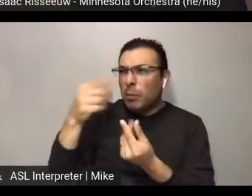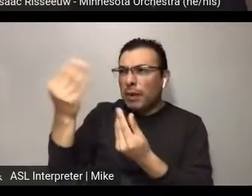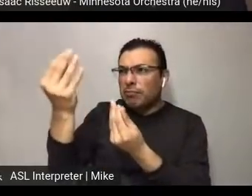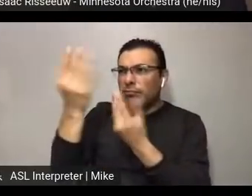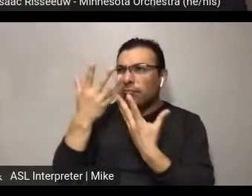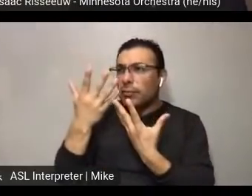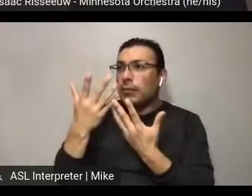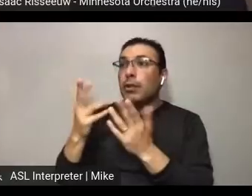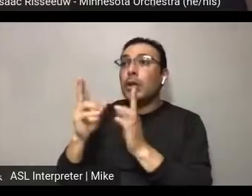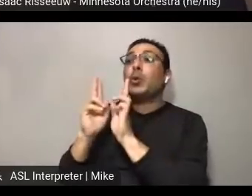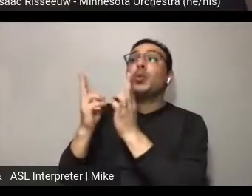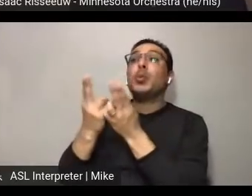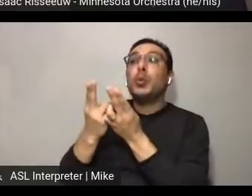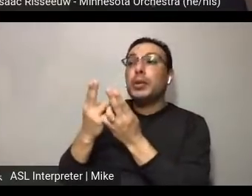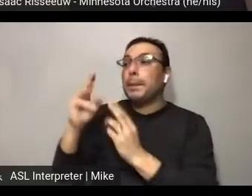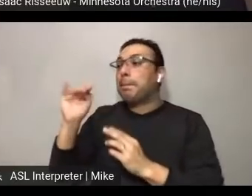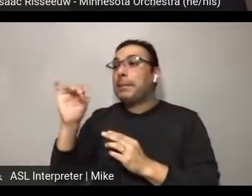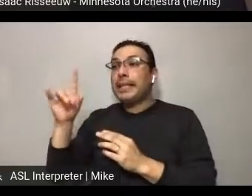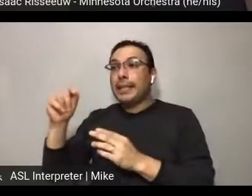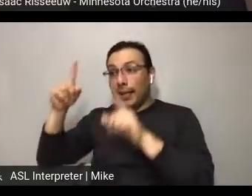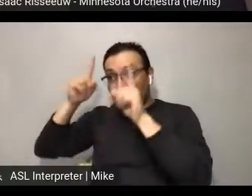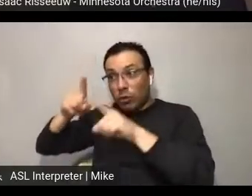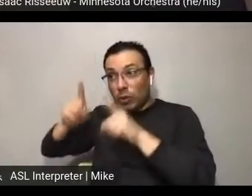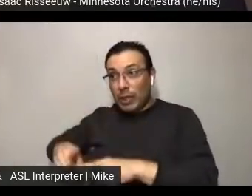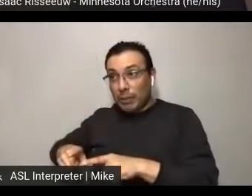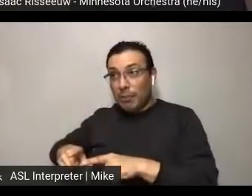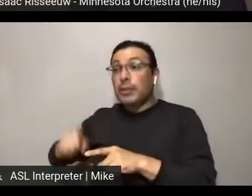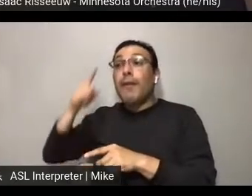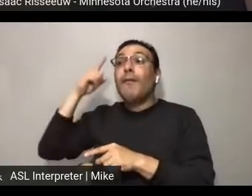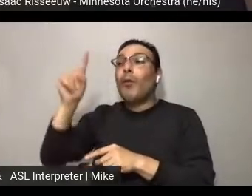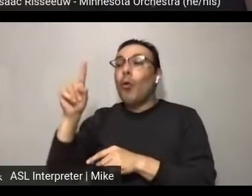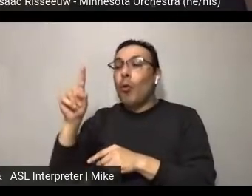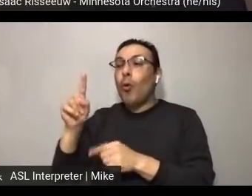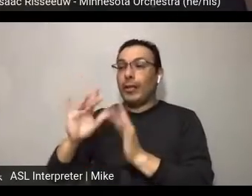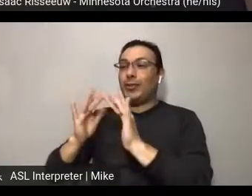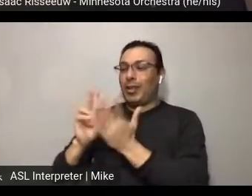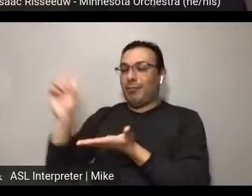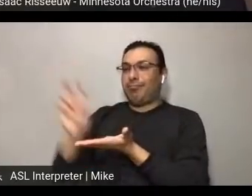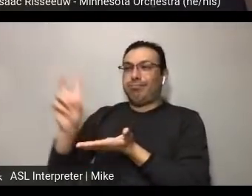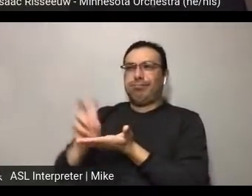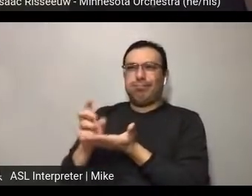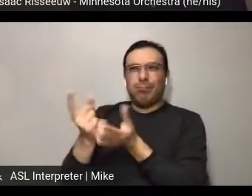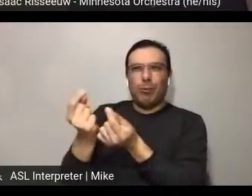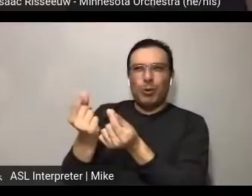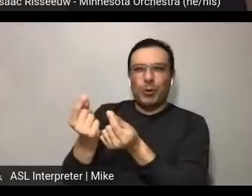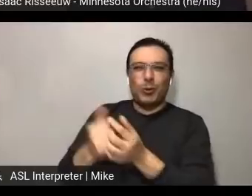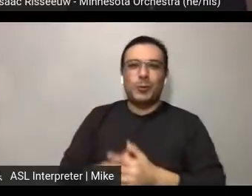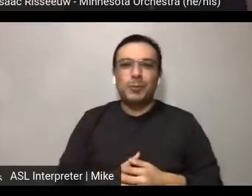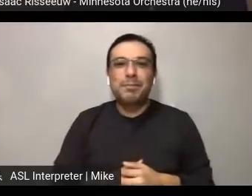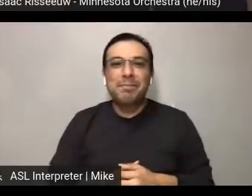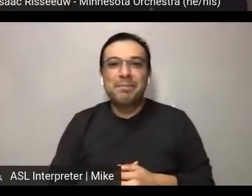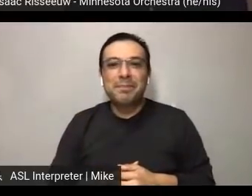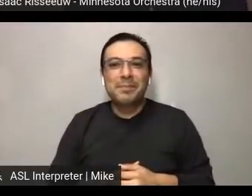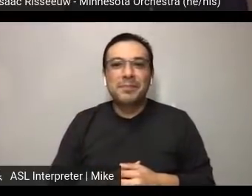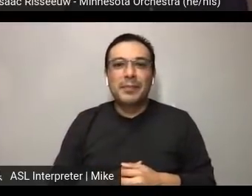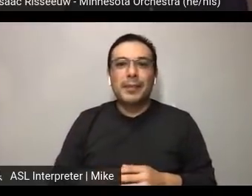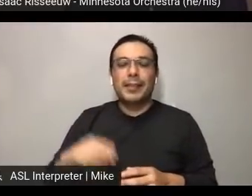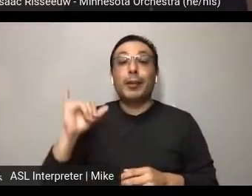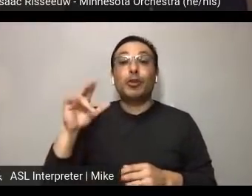media agreements to have downloadable material. Isaac, do you want to take the communications council question?